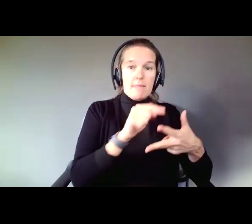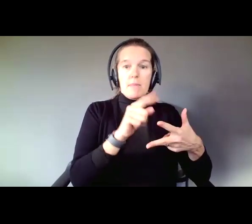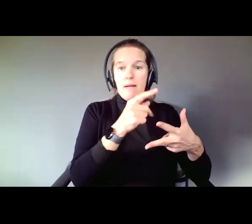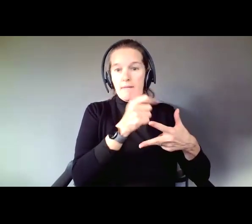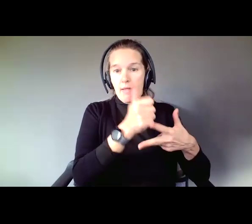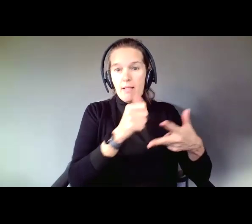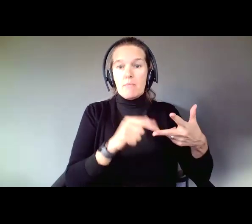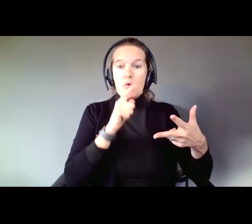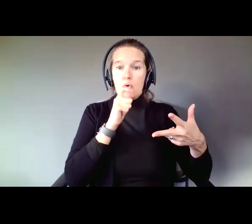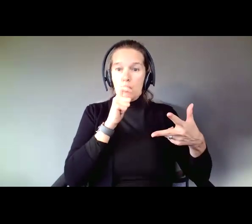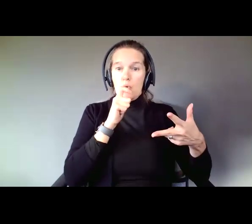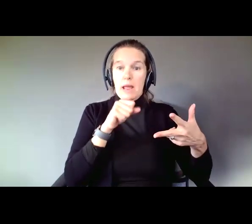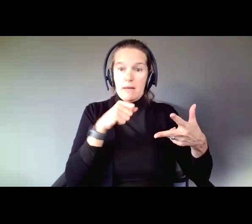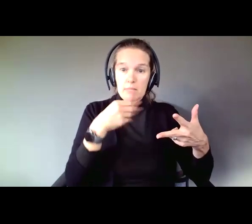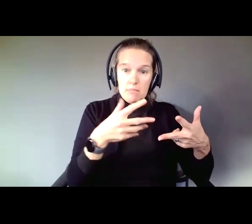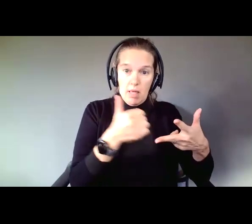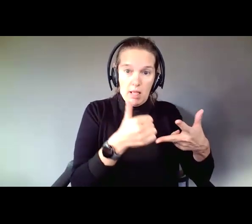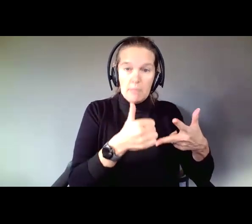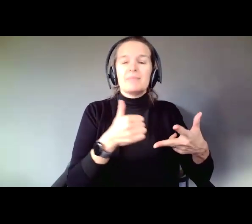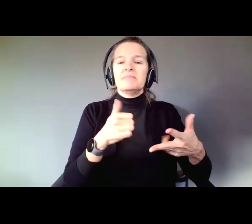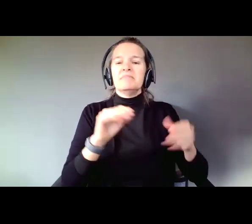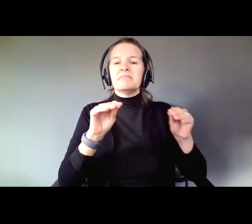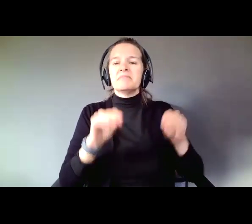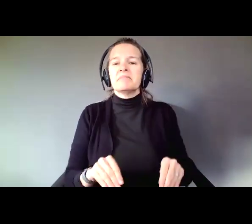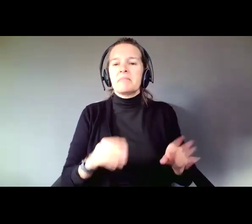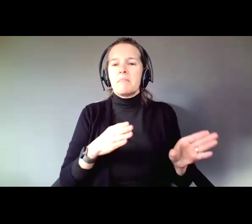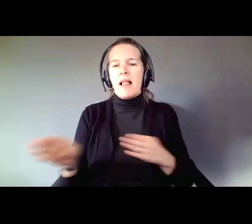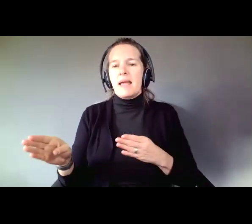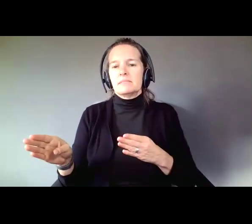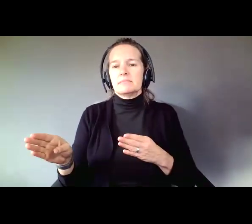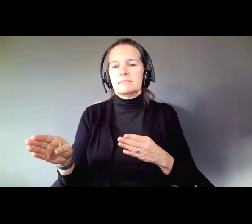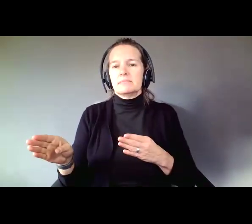put it all together. Make a plan. One of my favorite resources is called the Setting